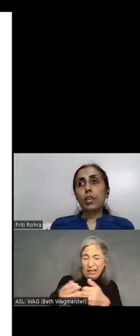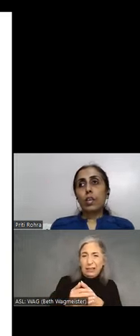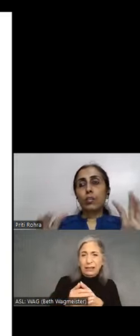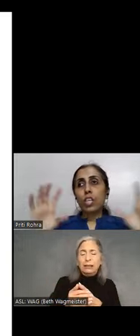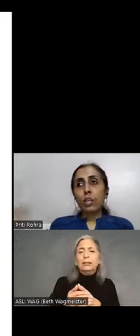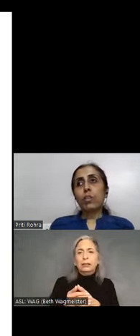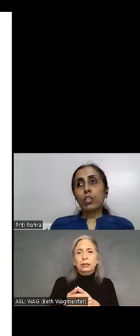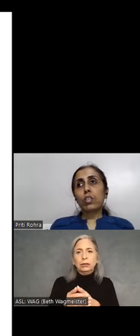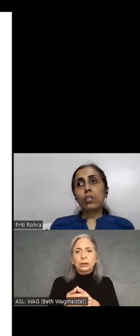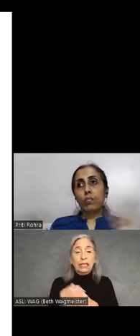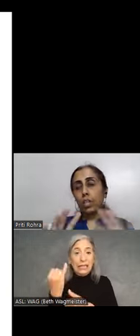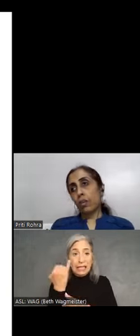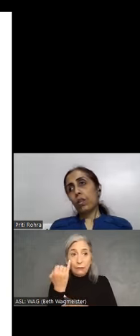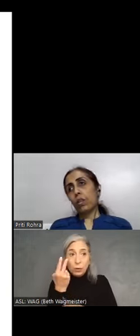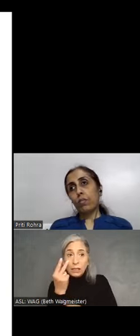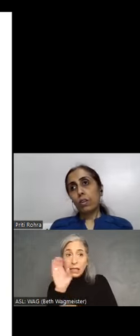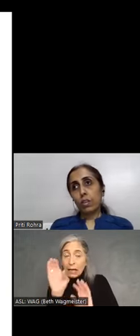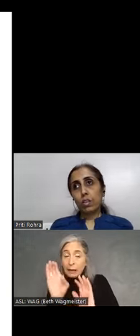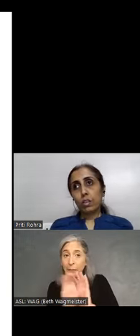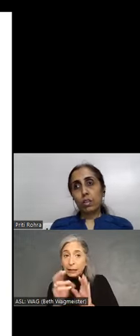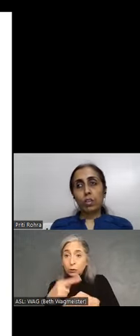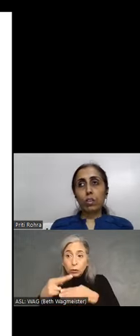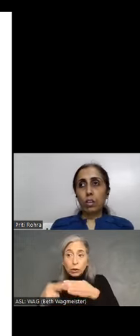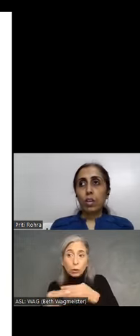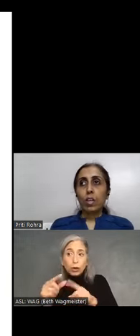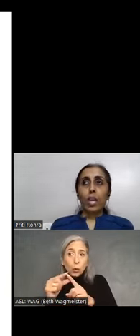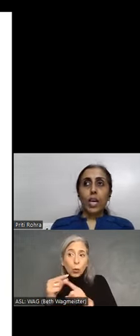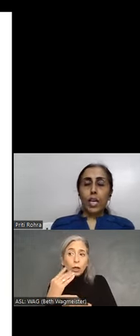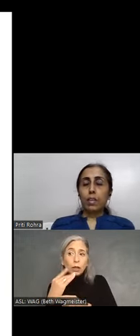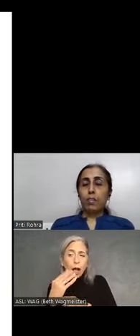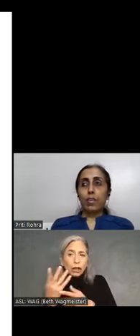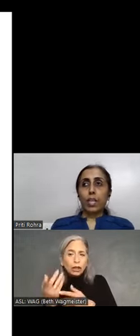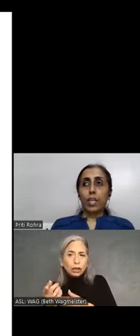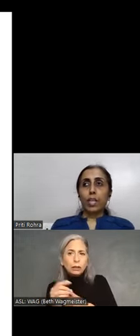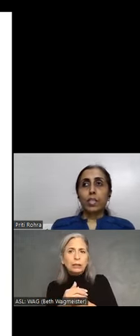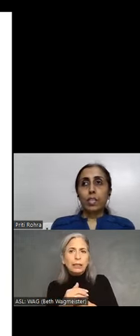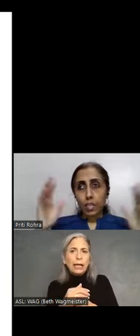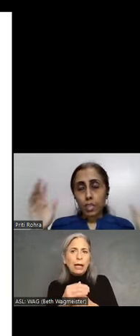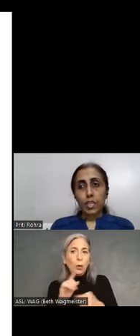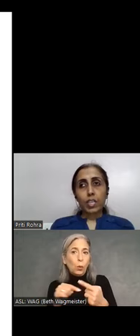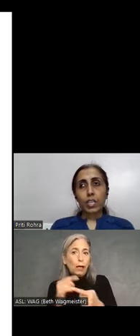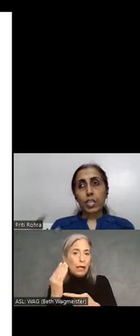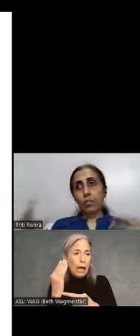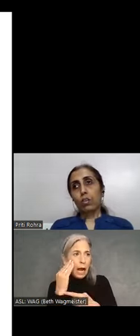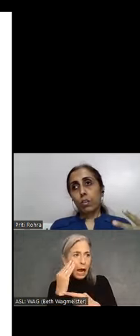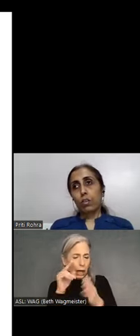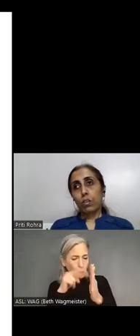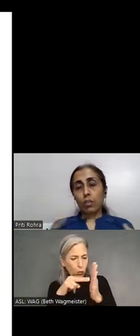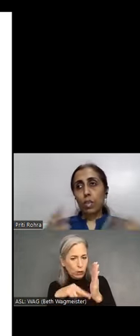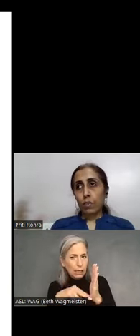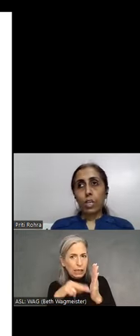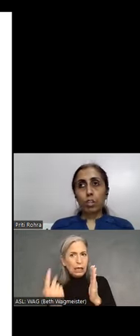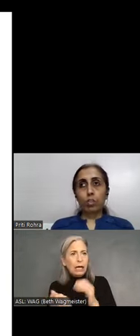enjoy seeing images without colors turning on. And when I read the text I would navigate through